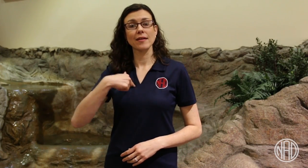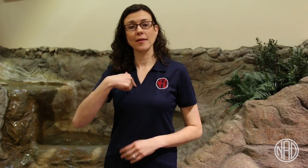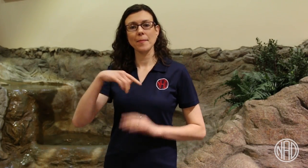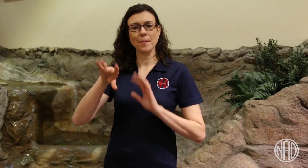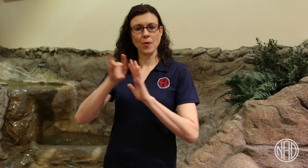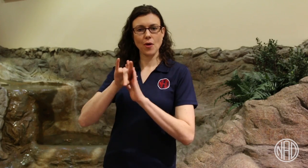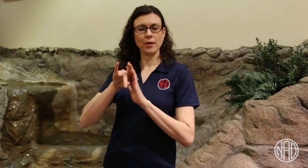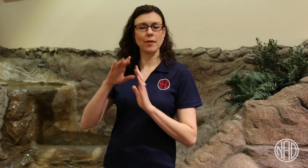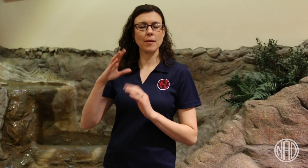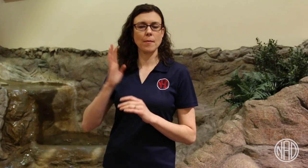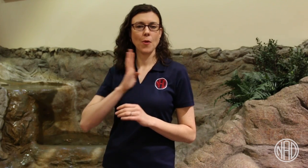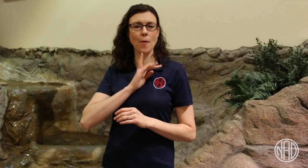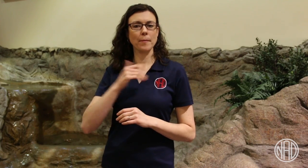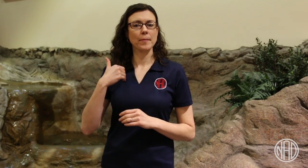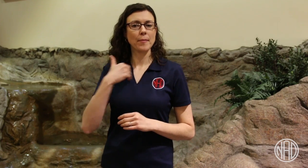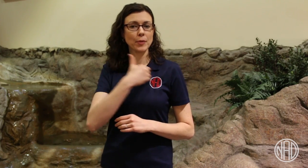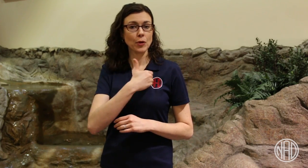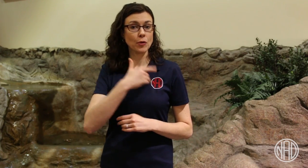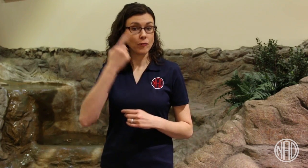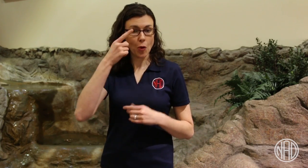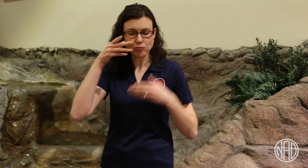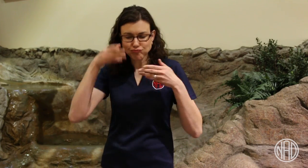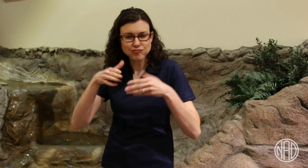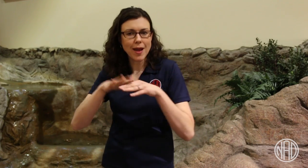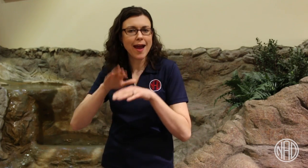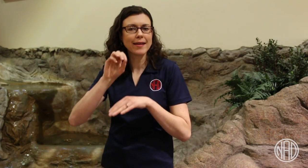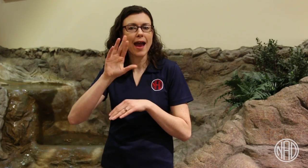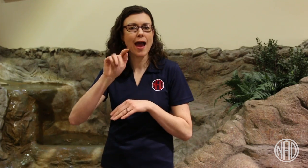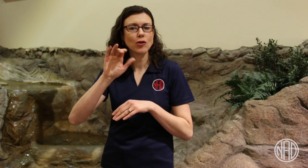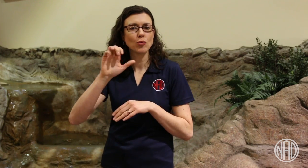I'm an Appointed Board member focusing on outreach and marketing.